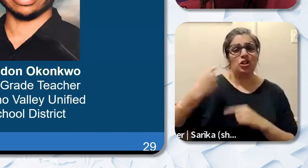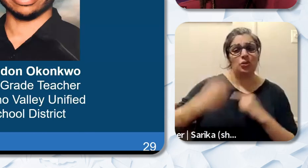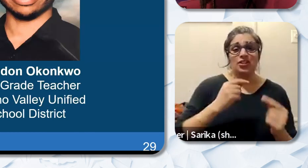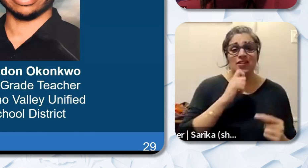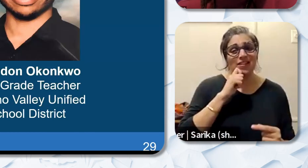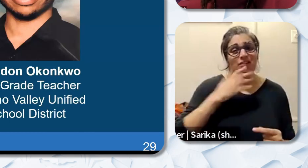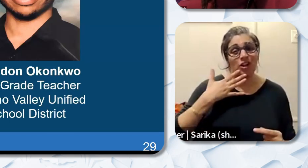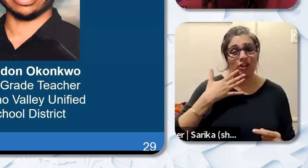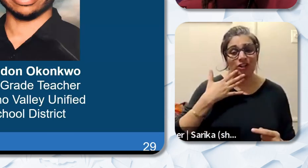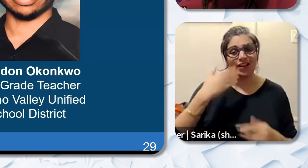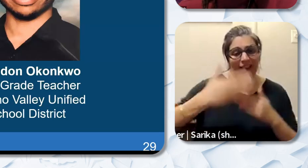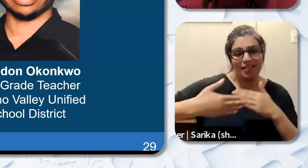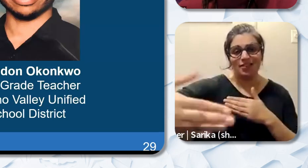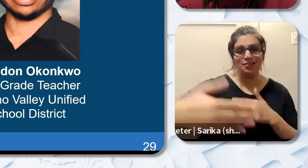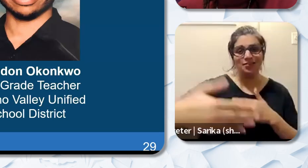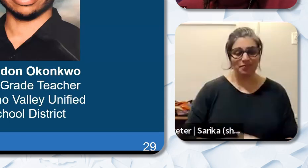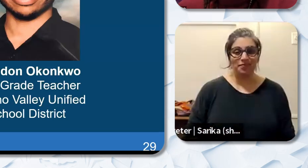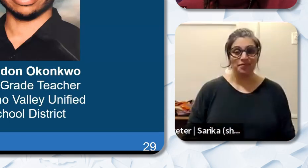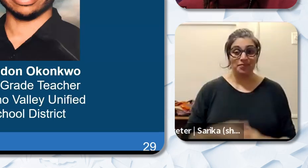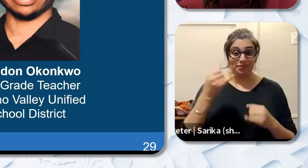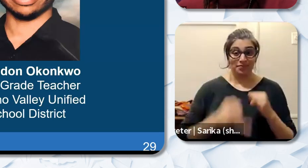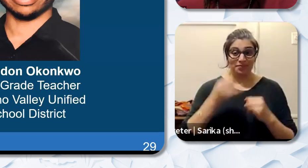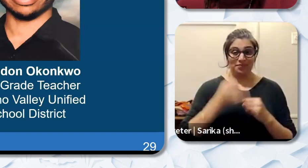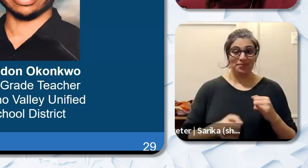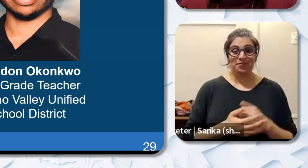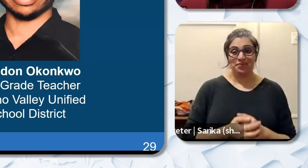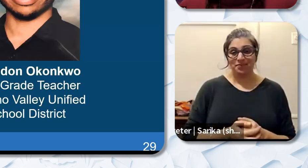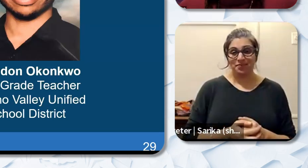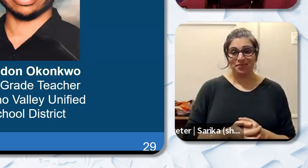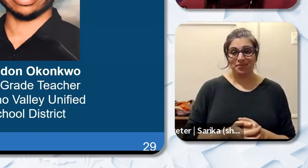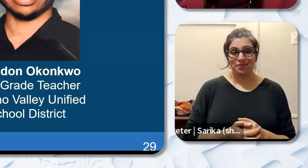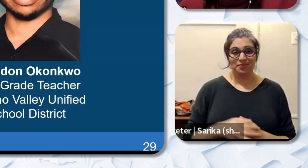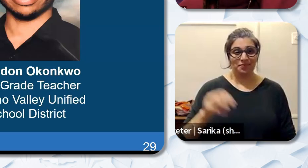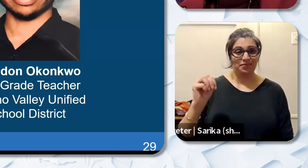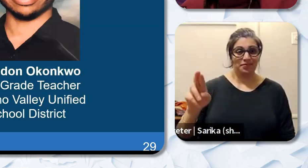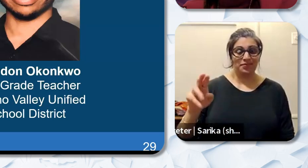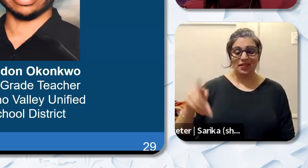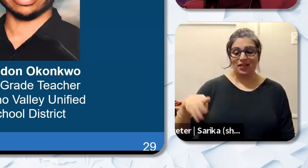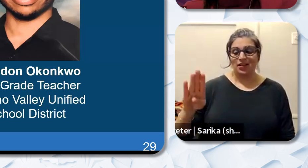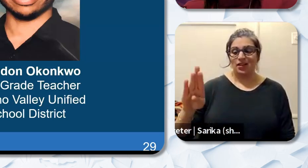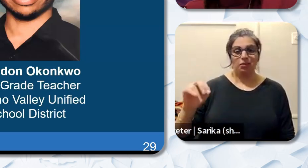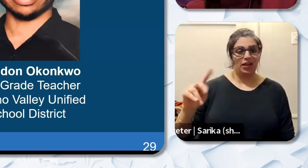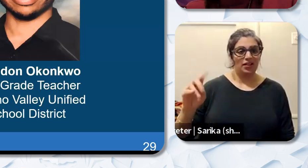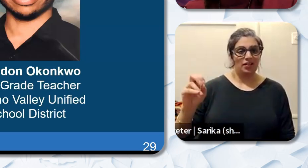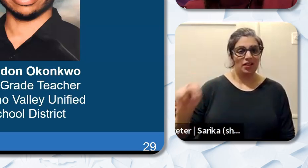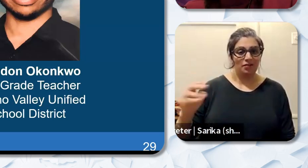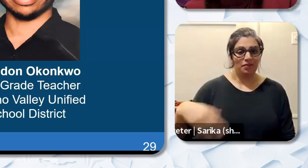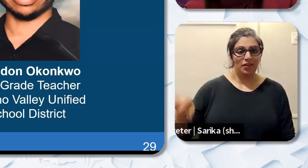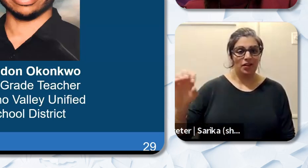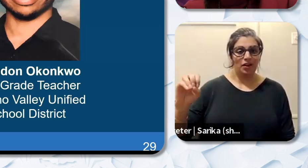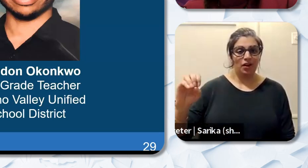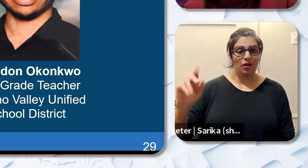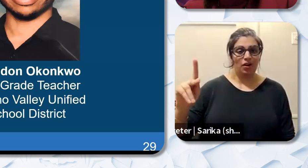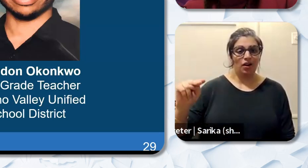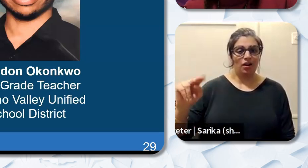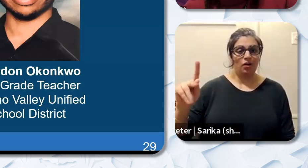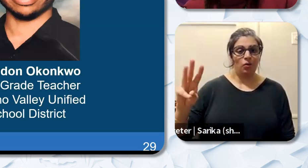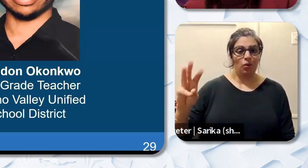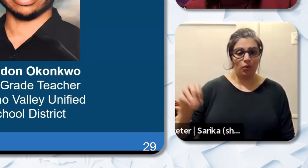come. And our final panelist introduction is Mr. Brandon Okonkwo. Brandon Okonkwo is a second year